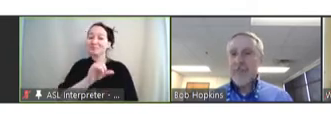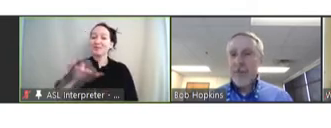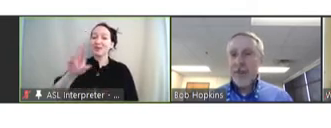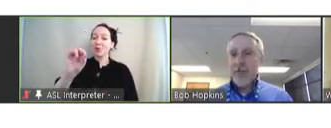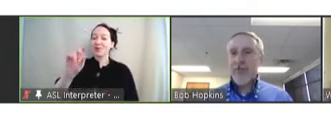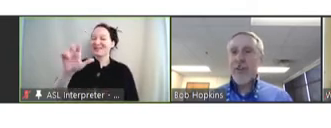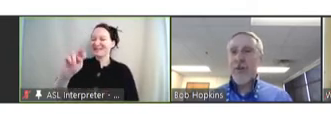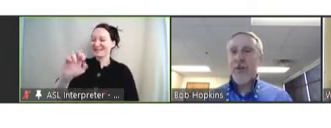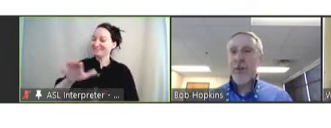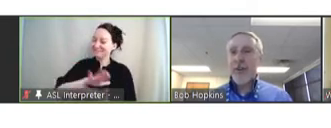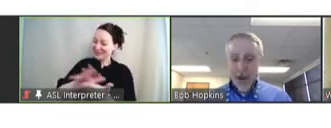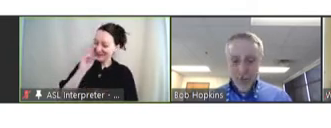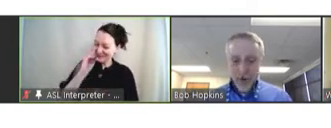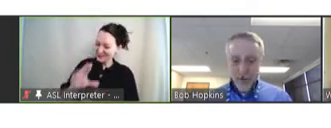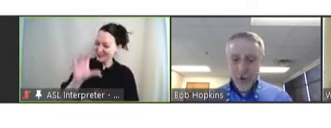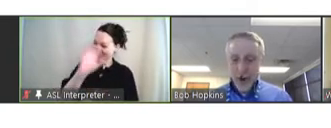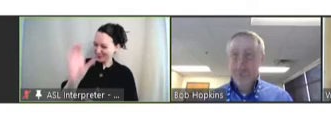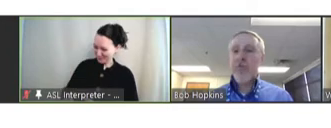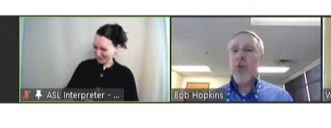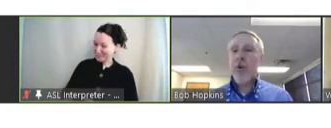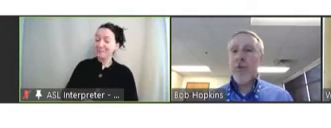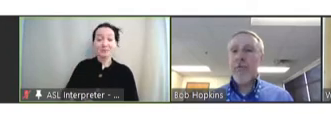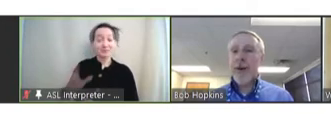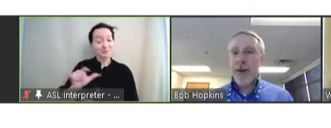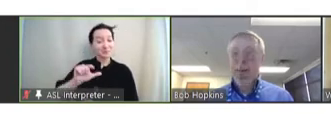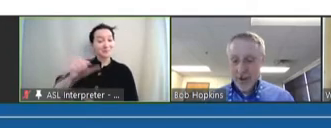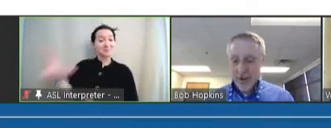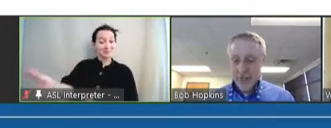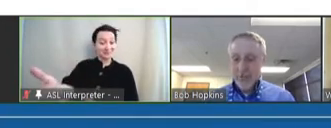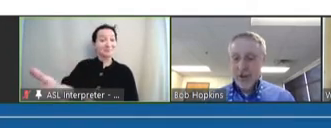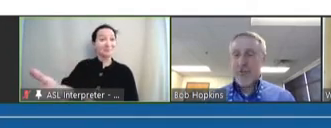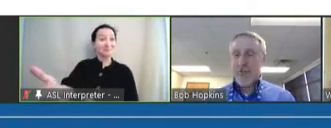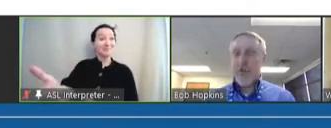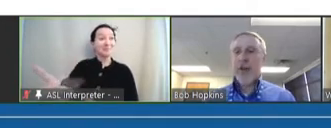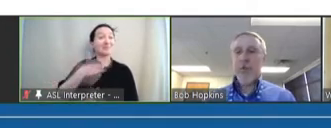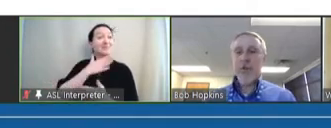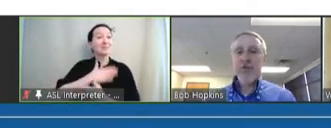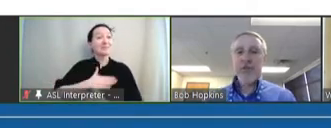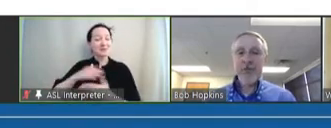nice to see you on the camera. You have the floor, and please begin your presentation.